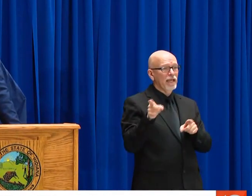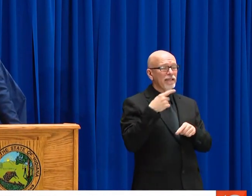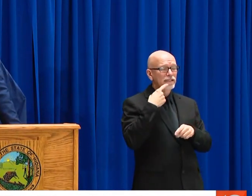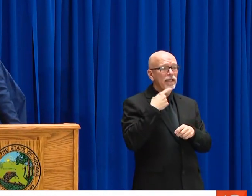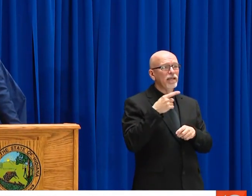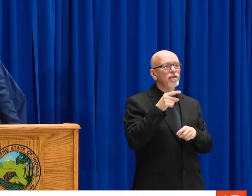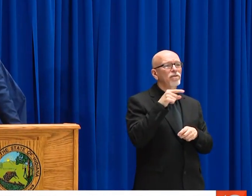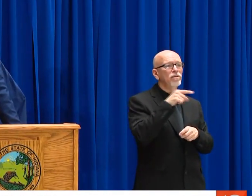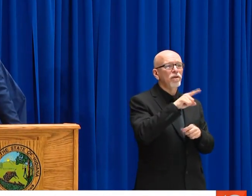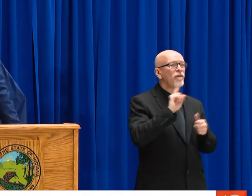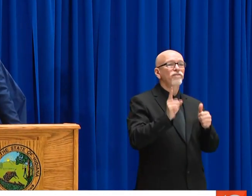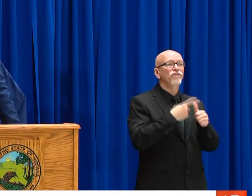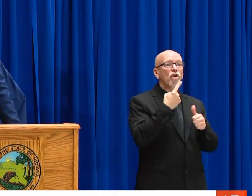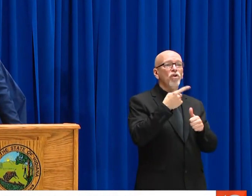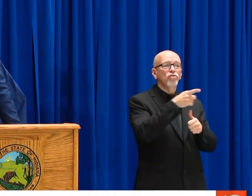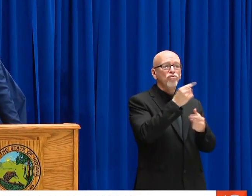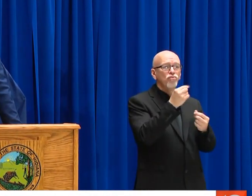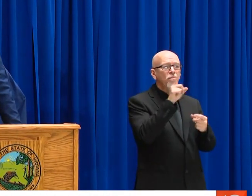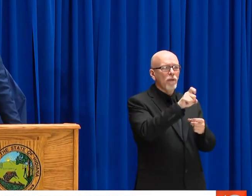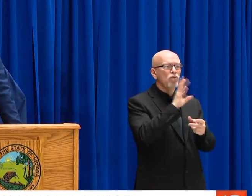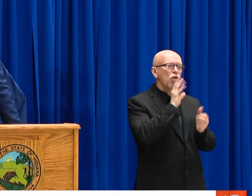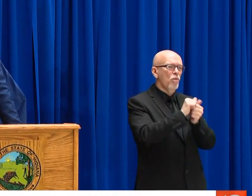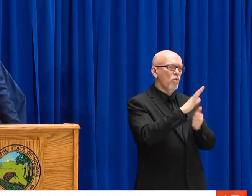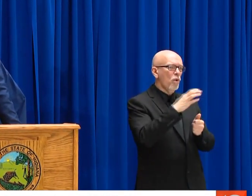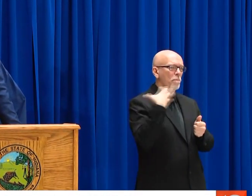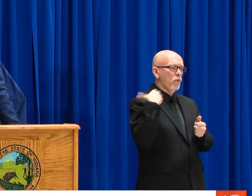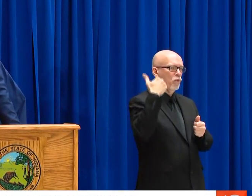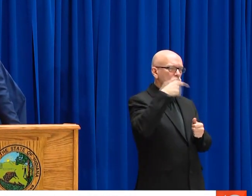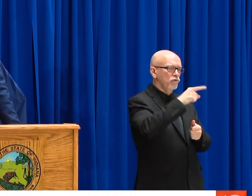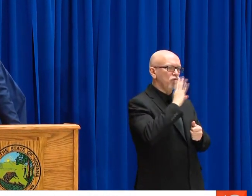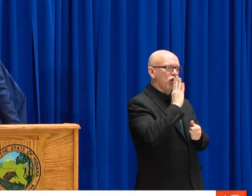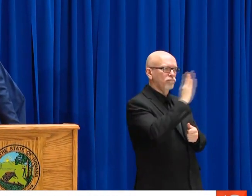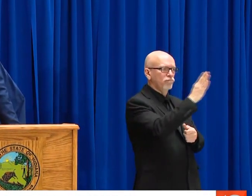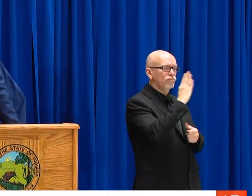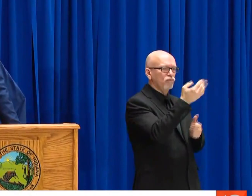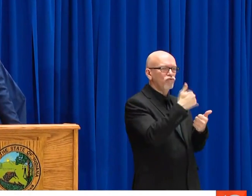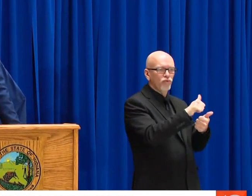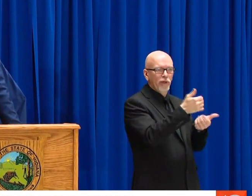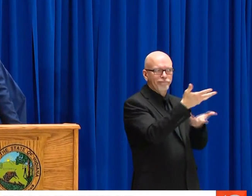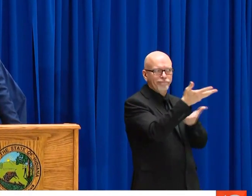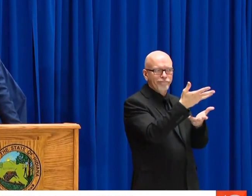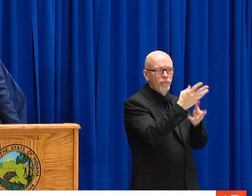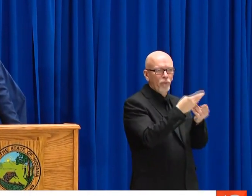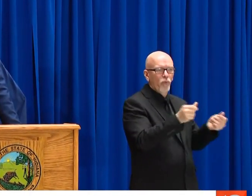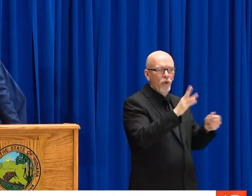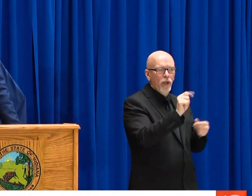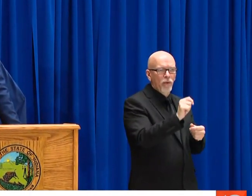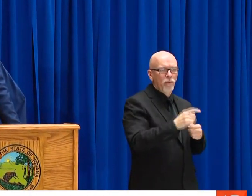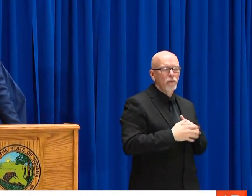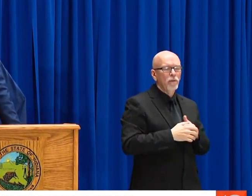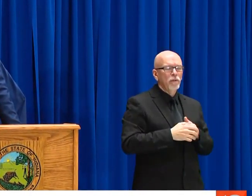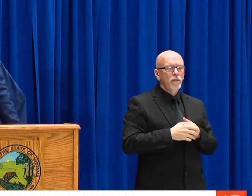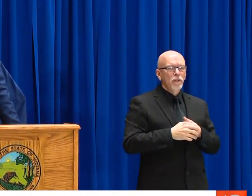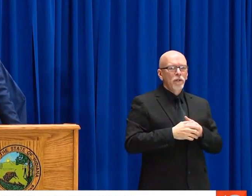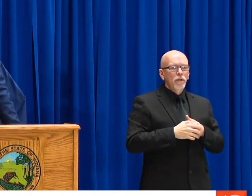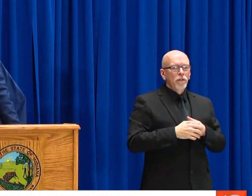COME IN, WHAT DO I DO, WHO DO I GO TO? ULTIMATELY YOU -- AS HE SAID, YOU DO -- THE FIRST CRACK IS TO